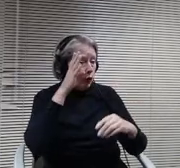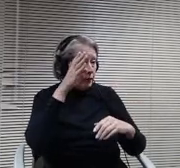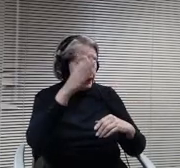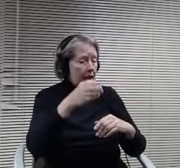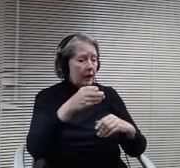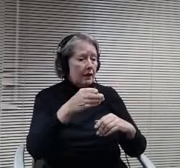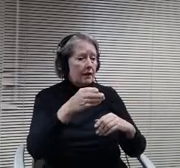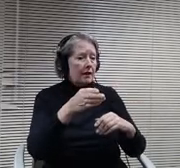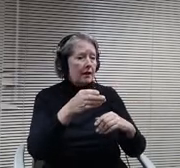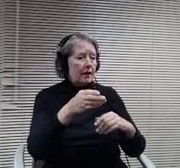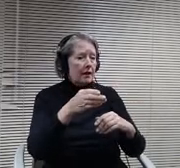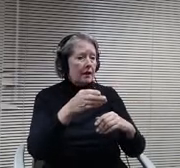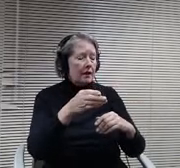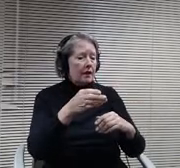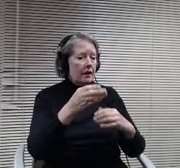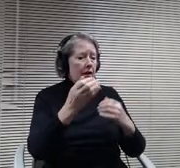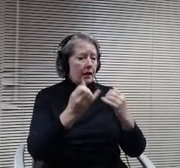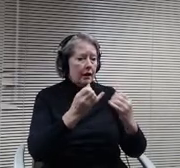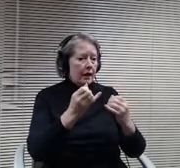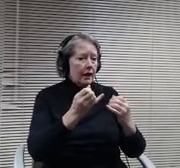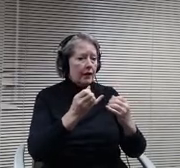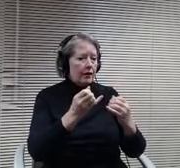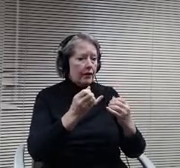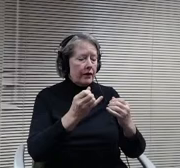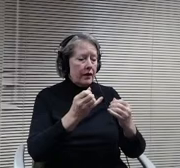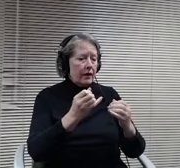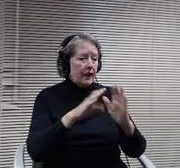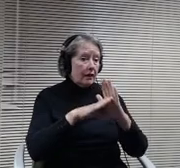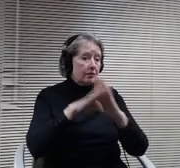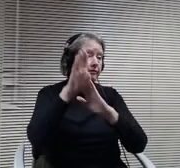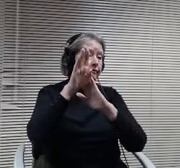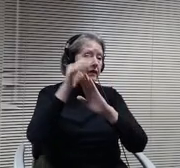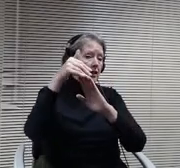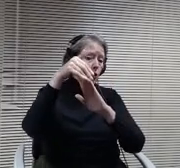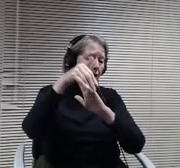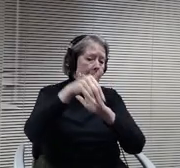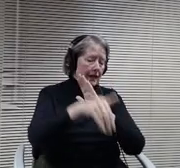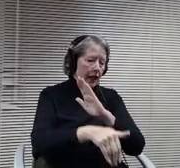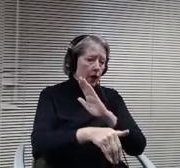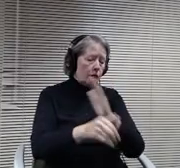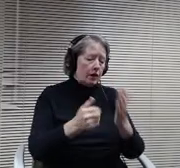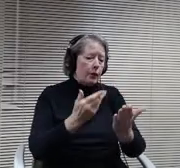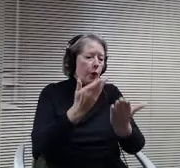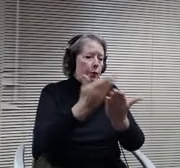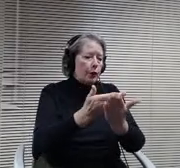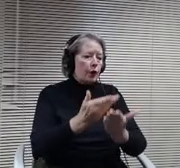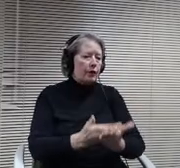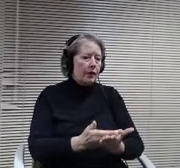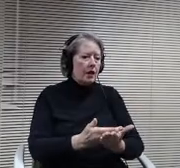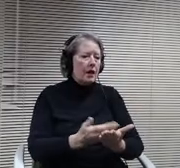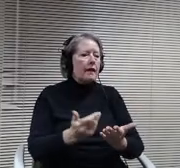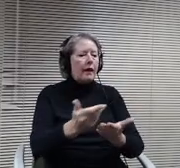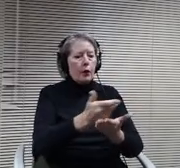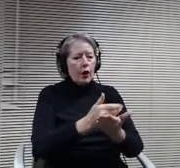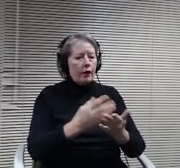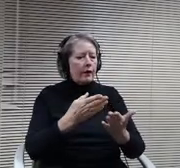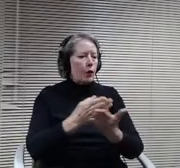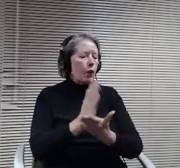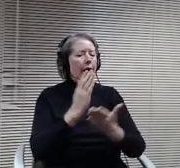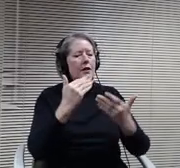will prove that we've earned the right to all the high schoolers back in the high school March 15th. So I know it's.